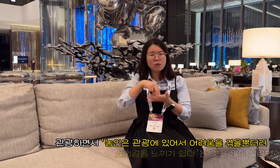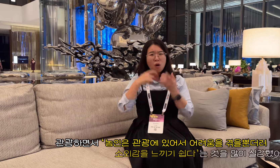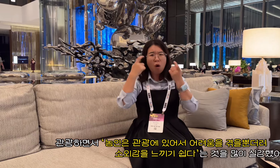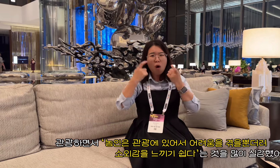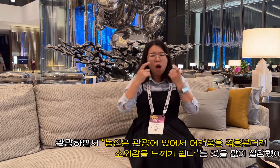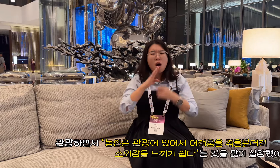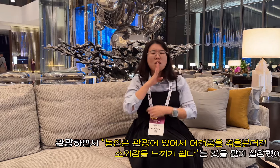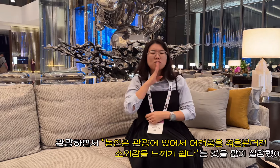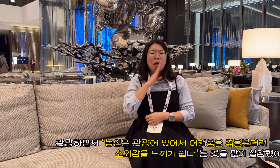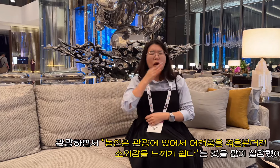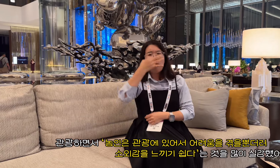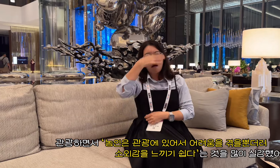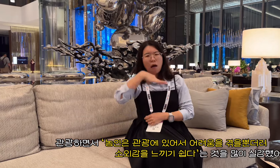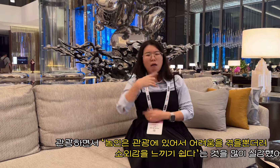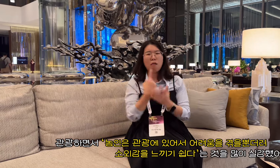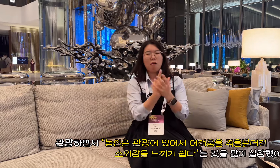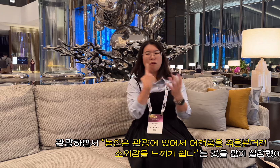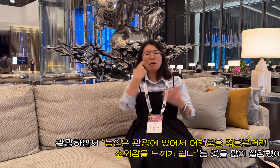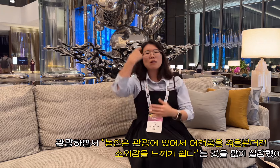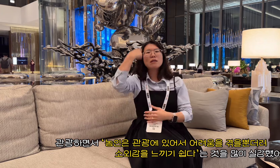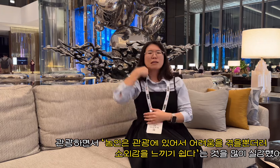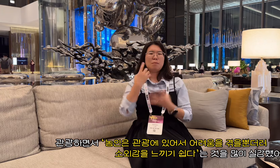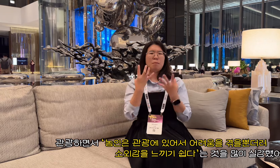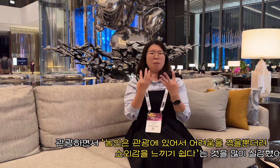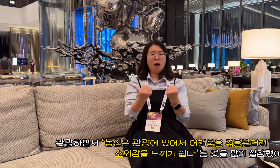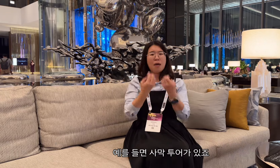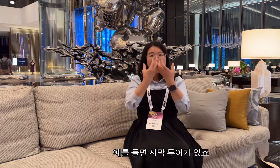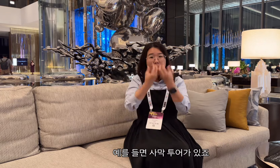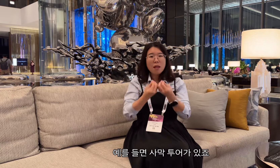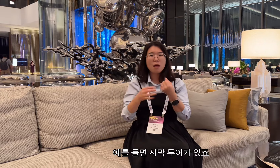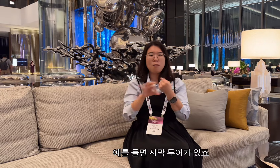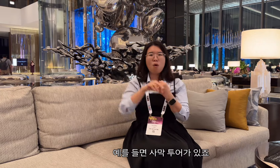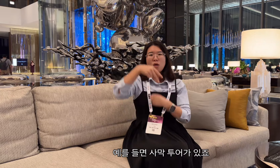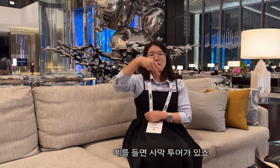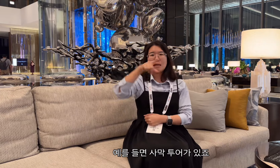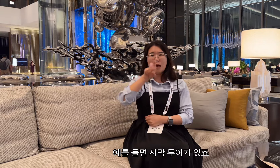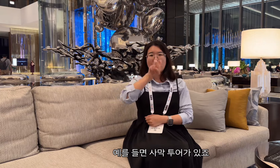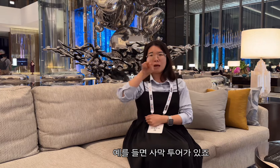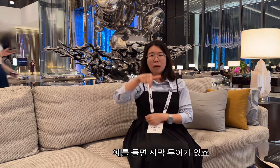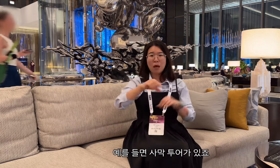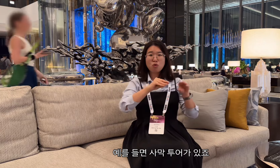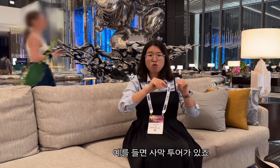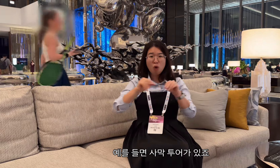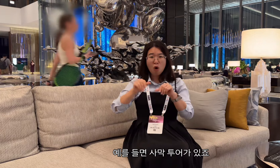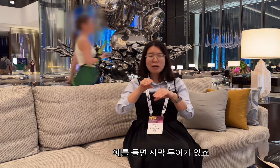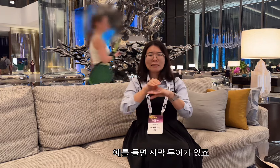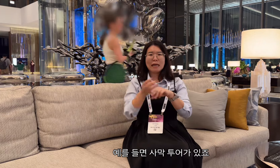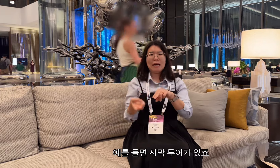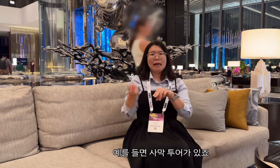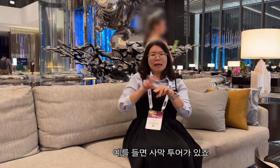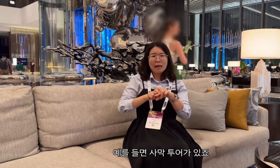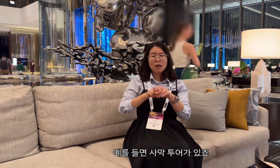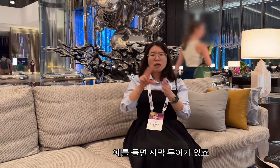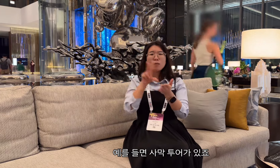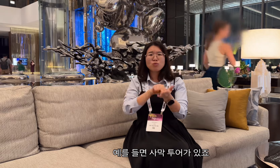not only do people have difficulties while sightseeing, but they also tend to feel left out . For example, there is a desert tour.